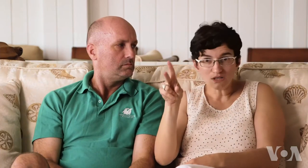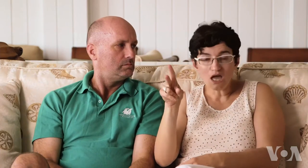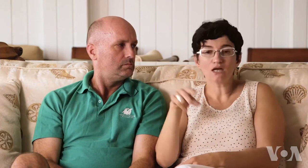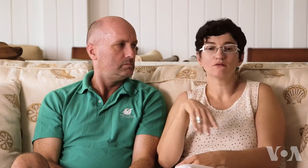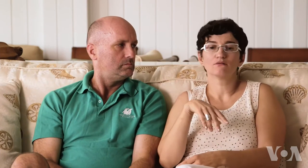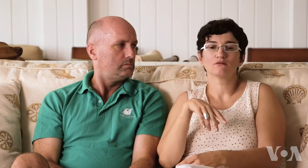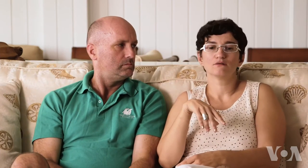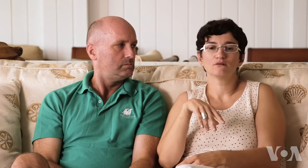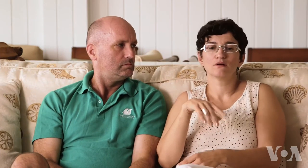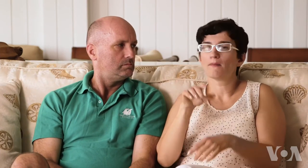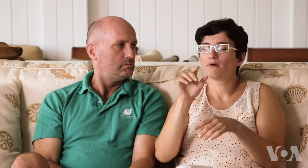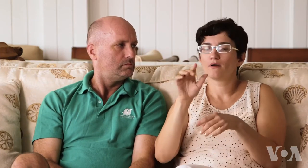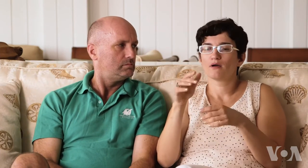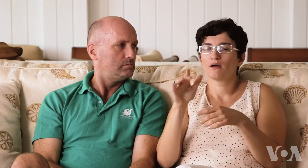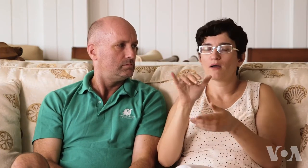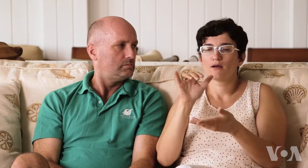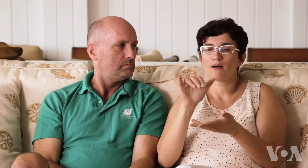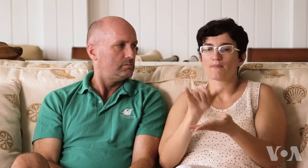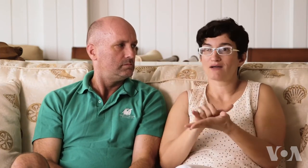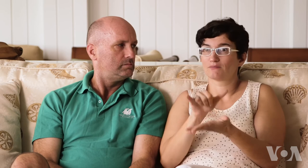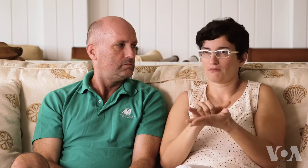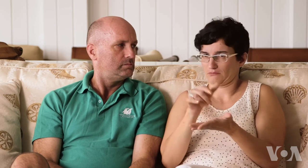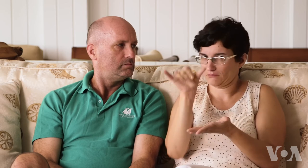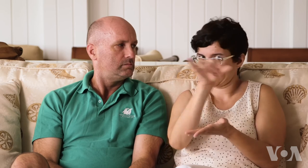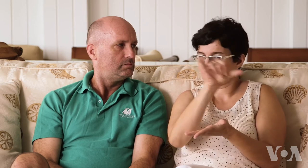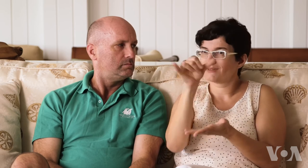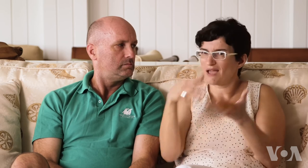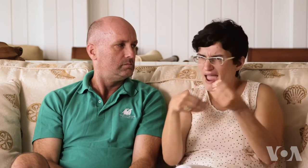Like “ok”, “impossible” - they are adding.